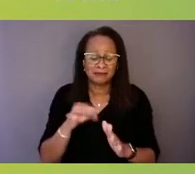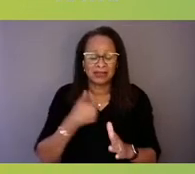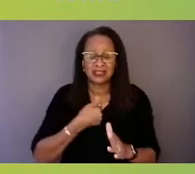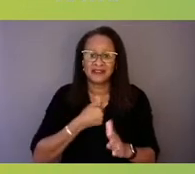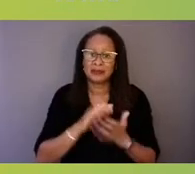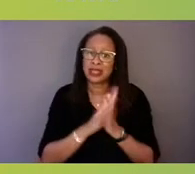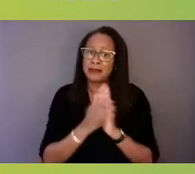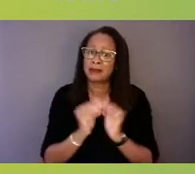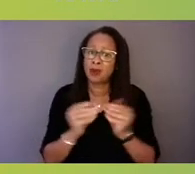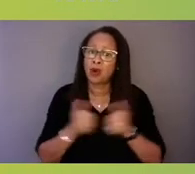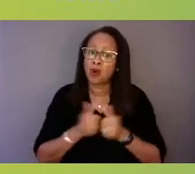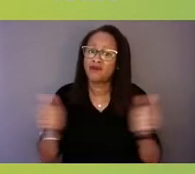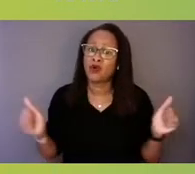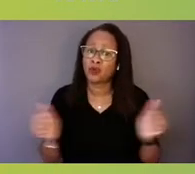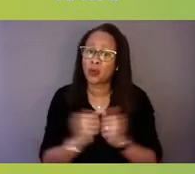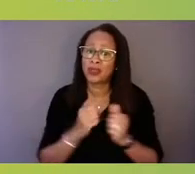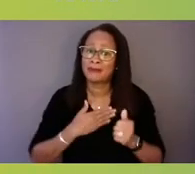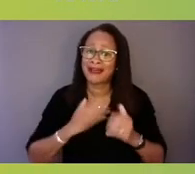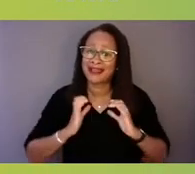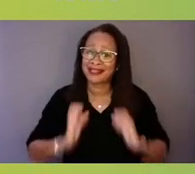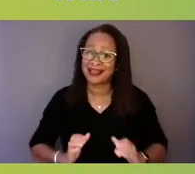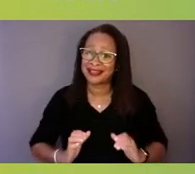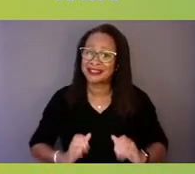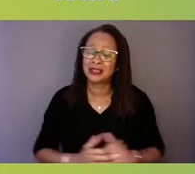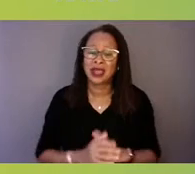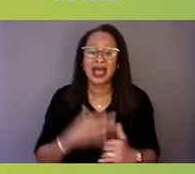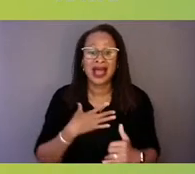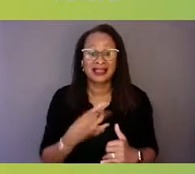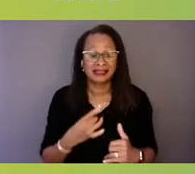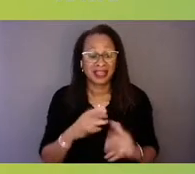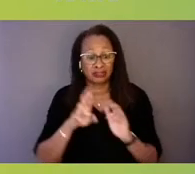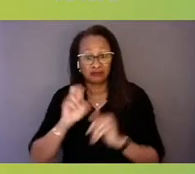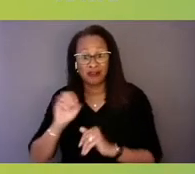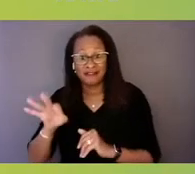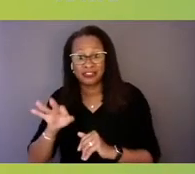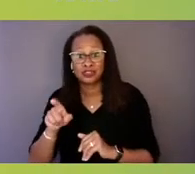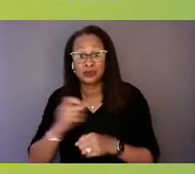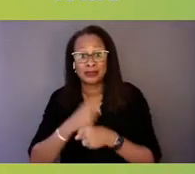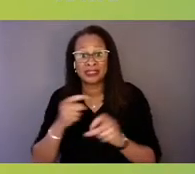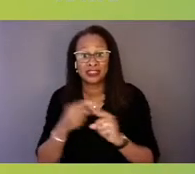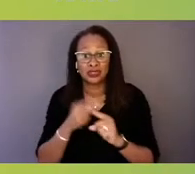I really liked the reference you made to empowering our own humanity